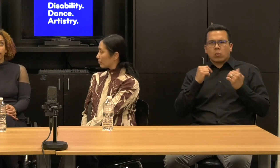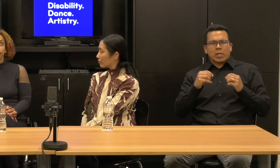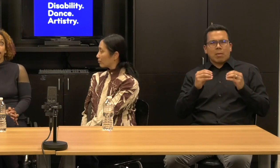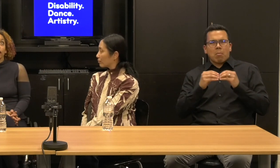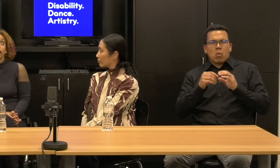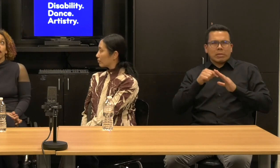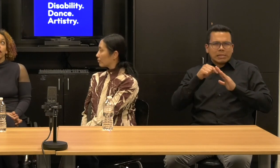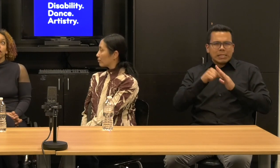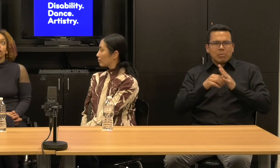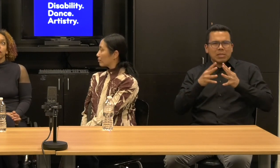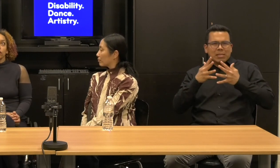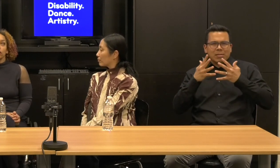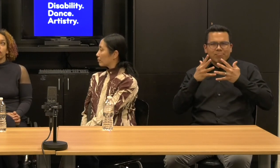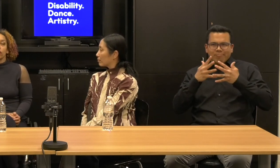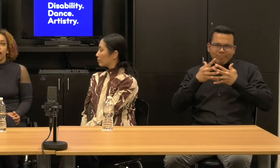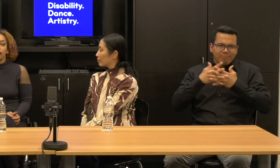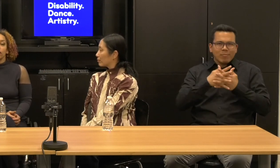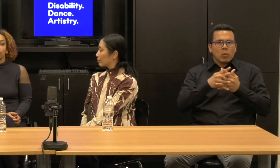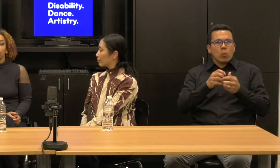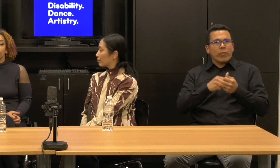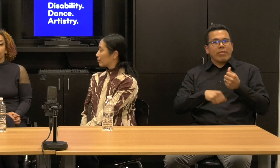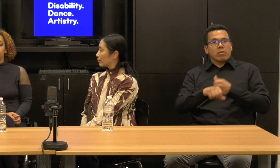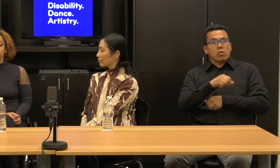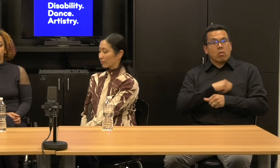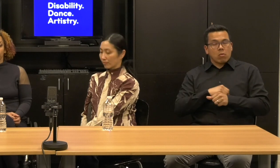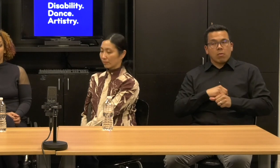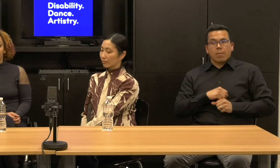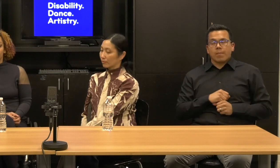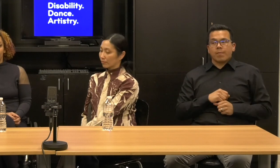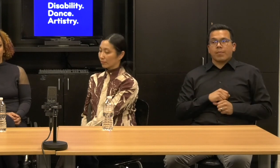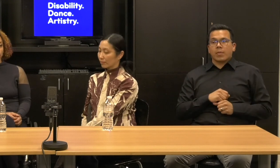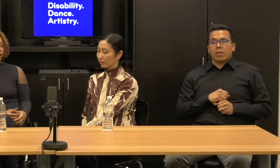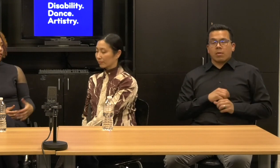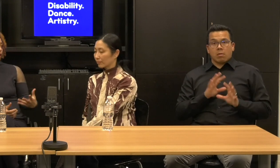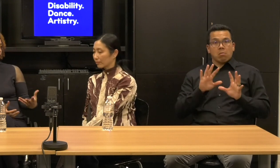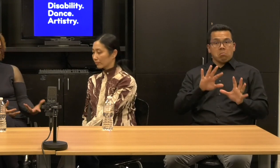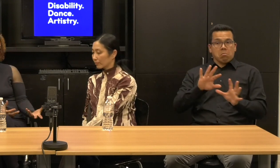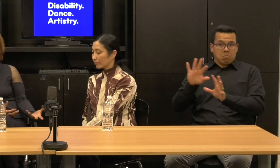And then I think the, the question is then given all of that, how are we in relationship